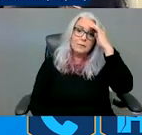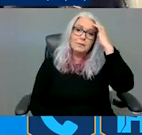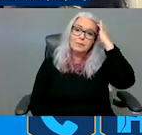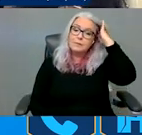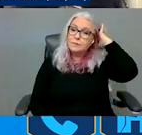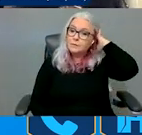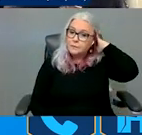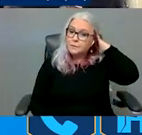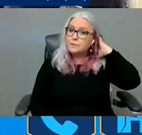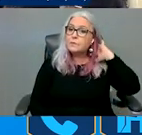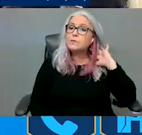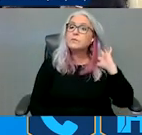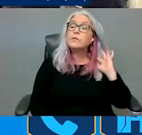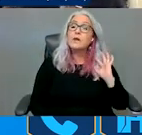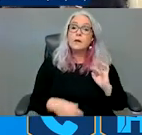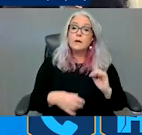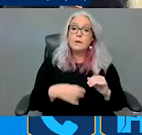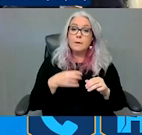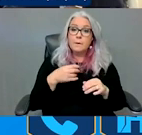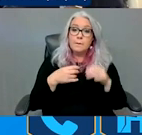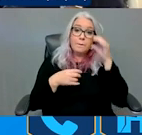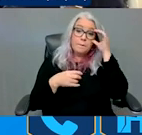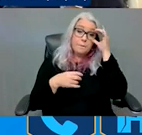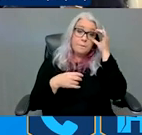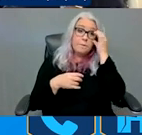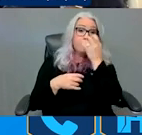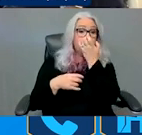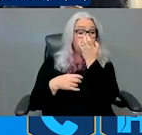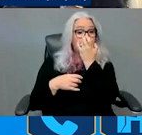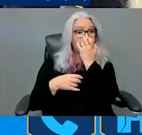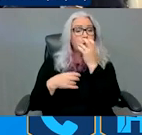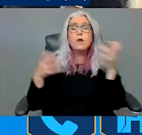go back just -- what happens when we do not implement such